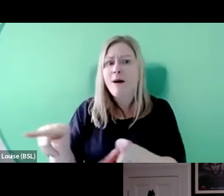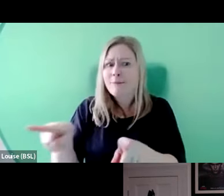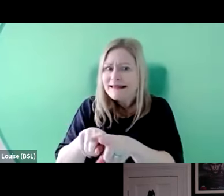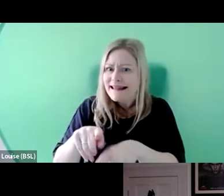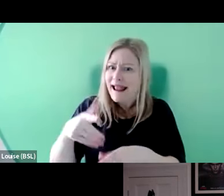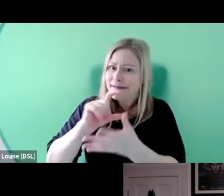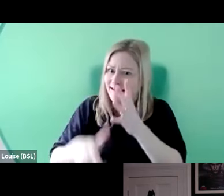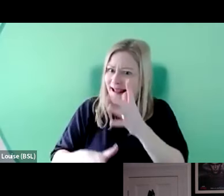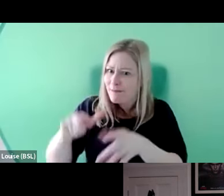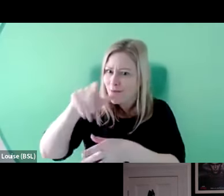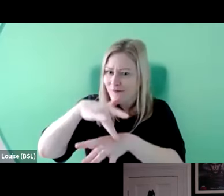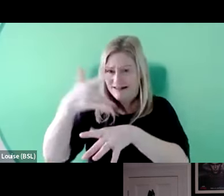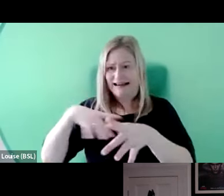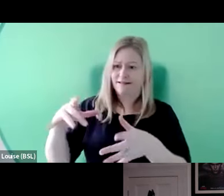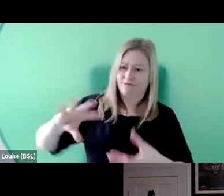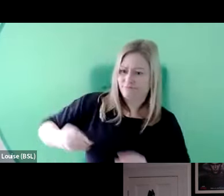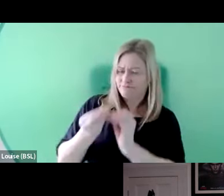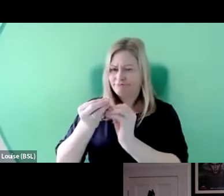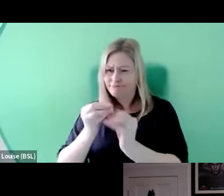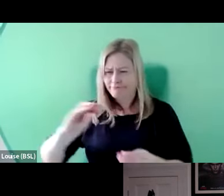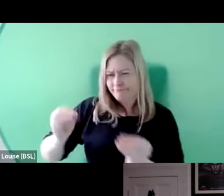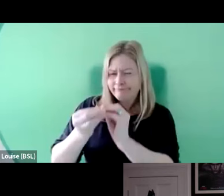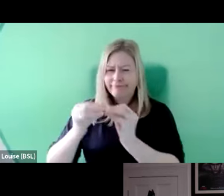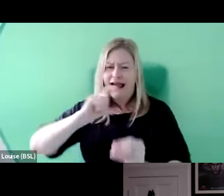to bring these characters in and to make these characters full and to make these characters